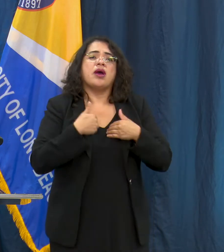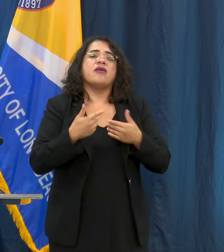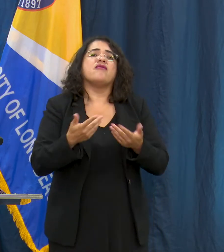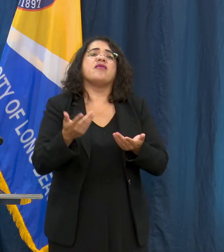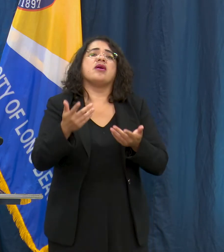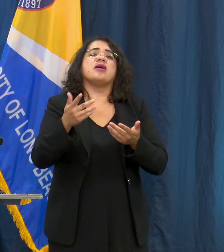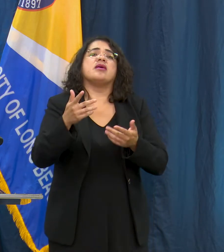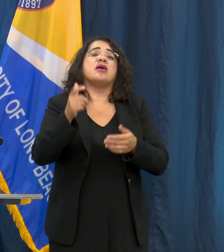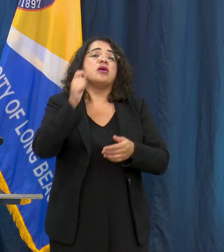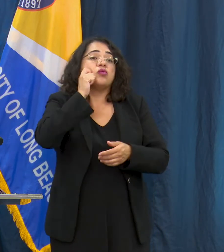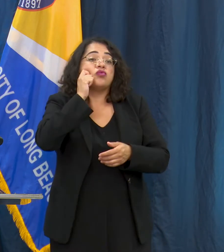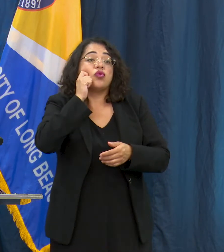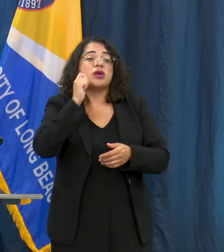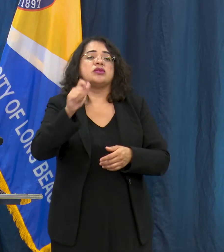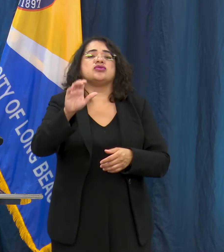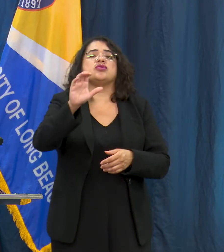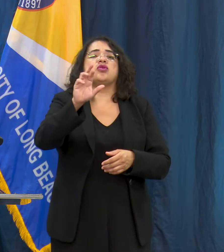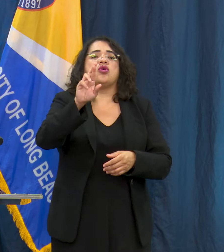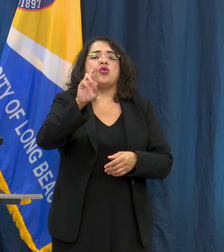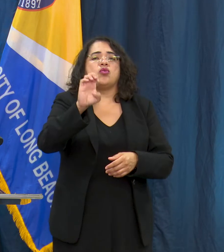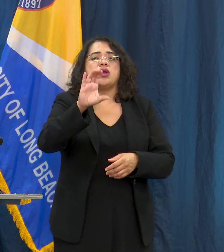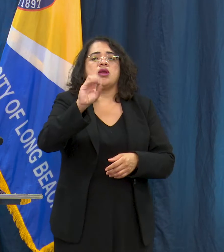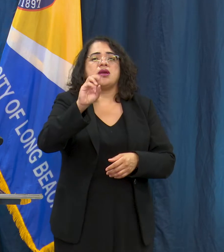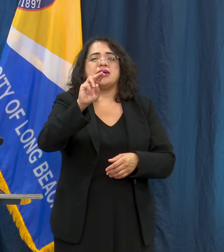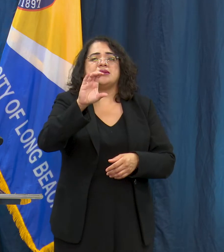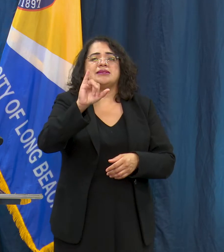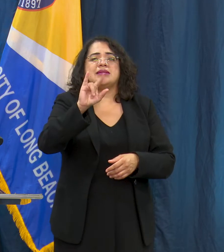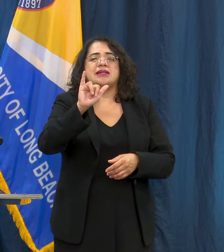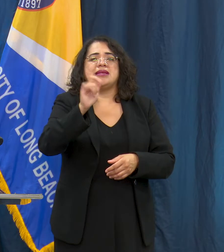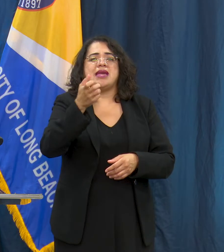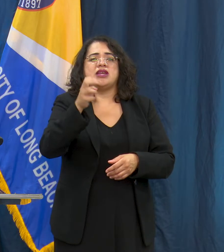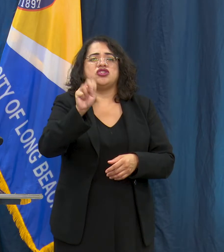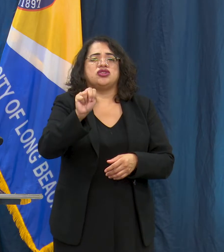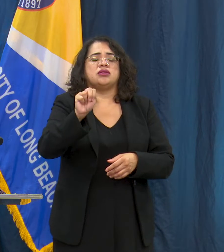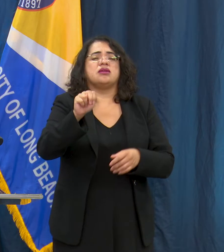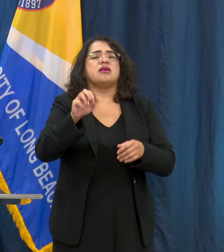holding a whole set of town halls and listening sessions. There is a city